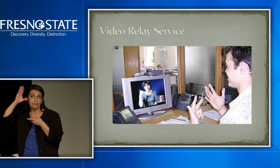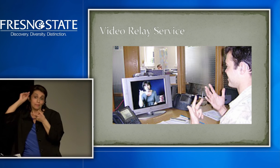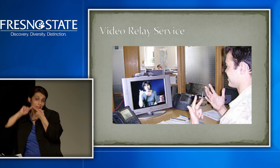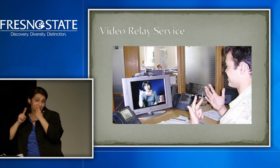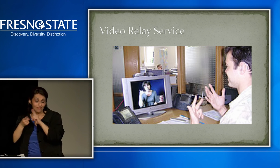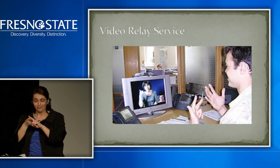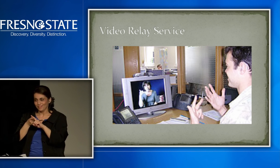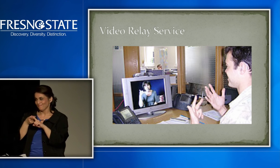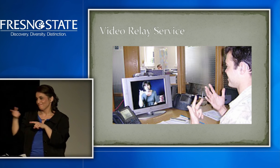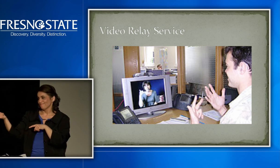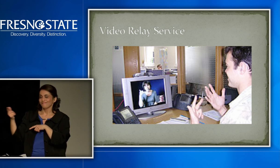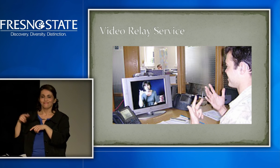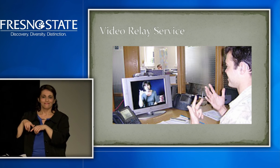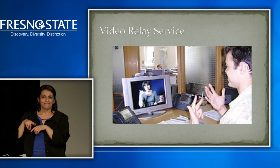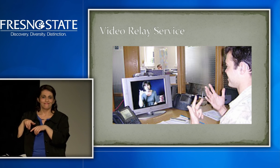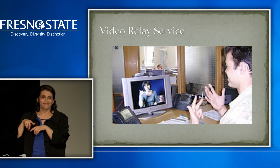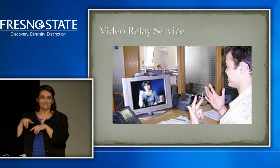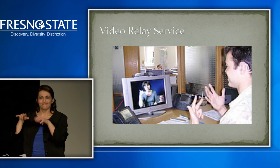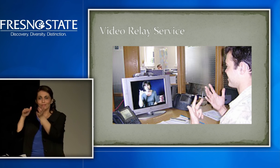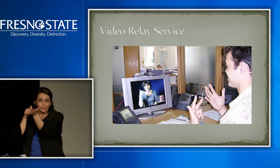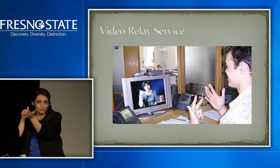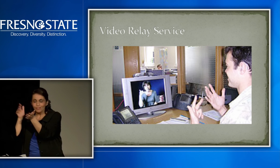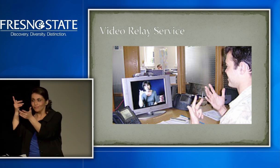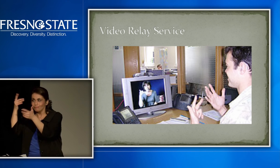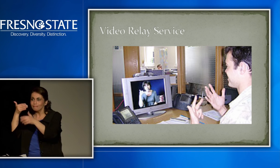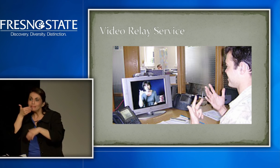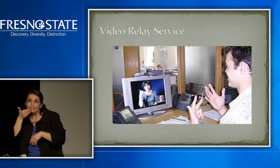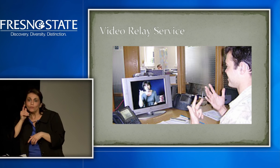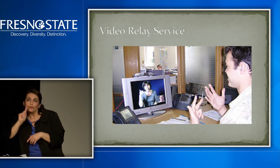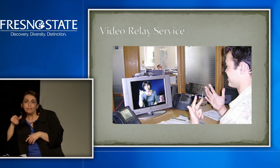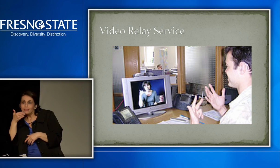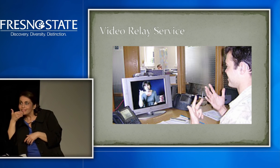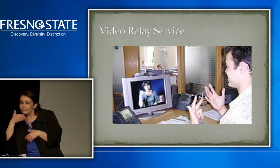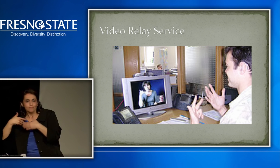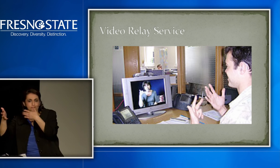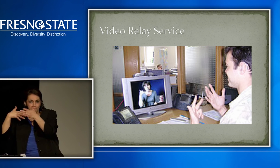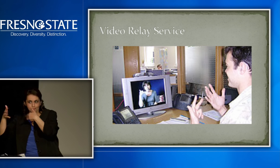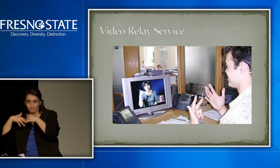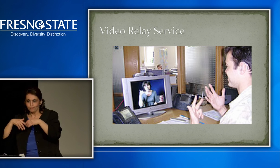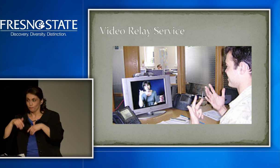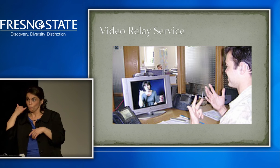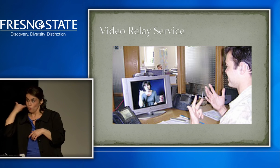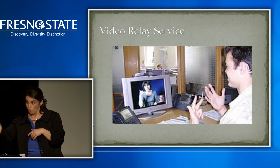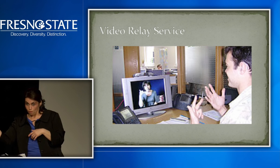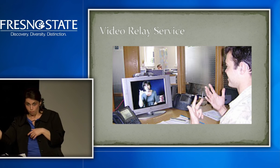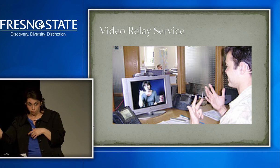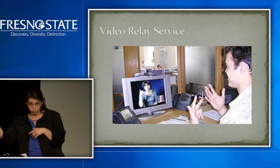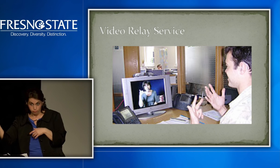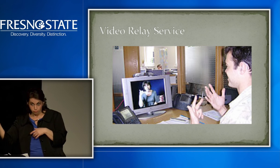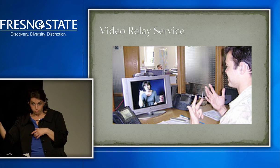so whether it's the doctor or my boyfriend, or ordering pizza, whatever that is, they